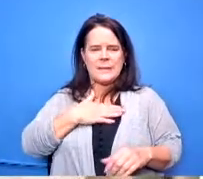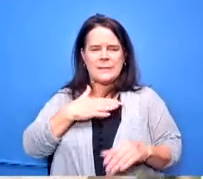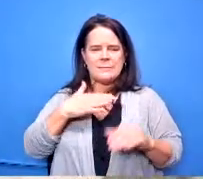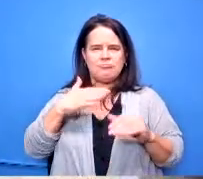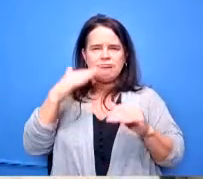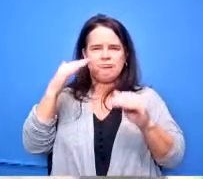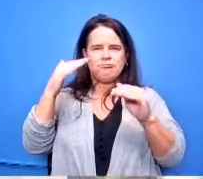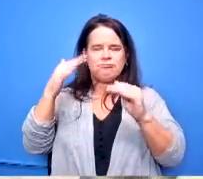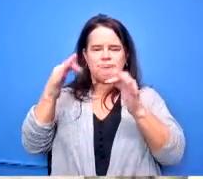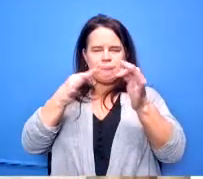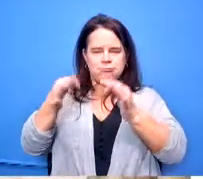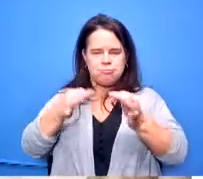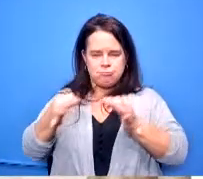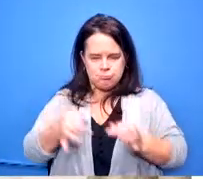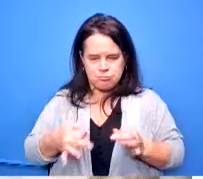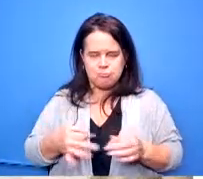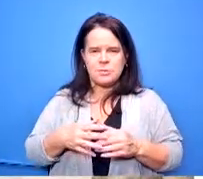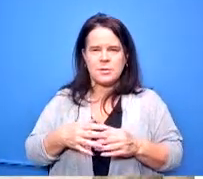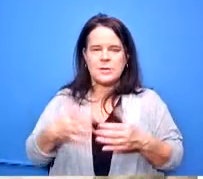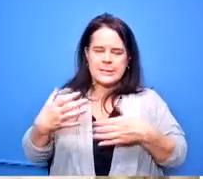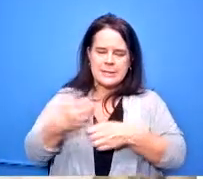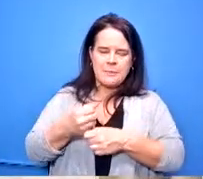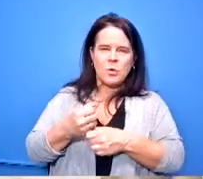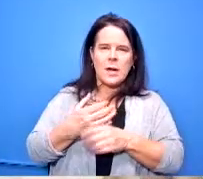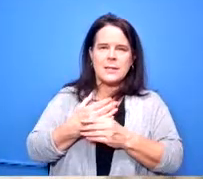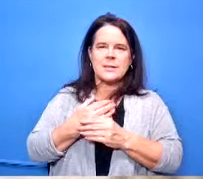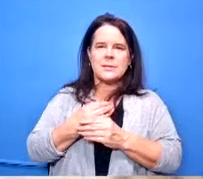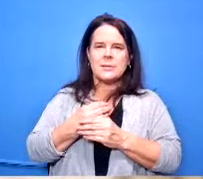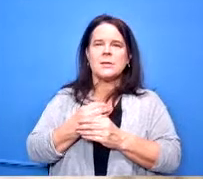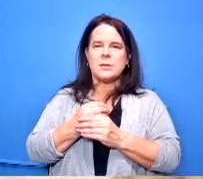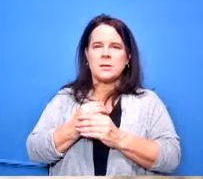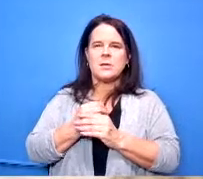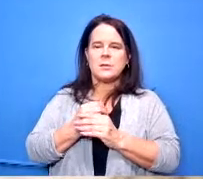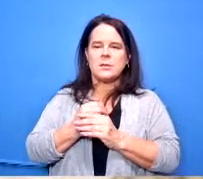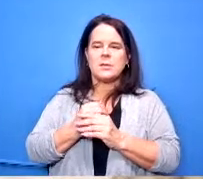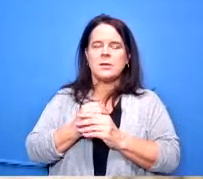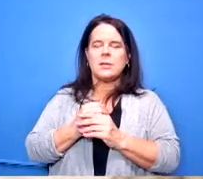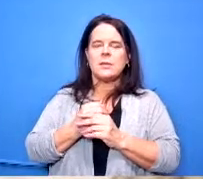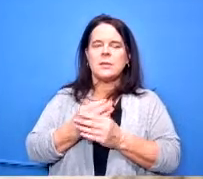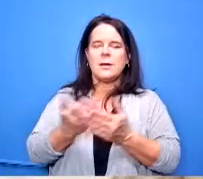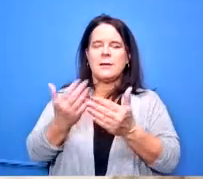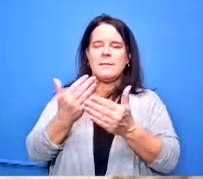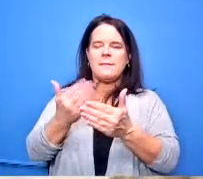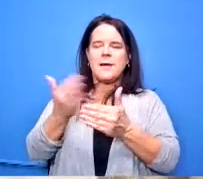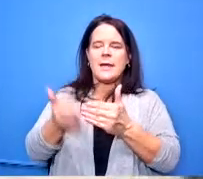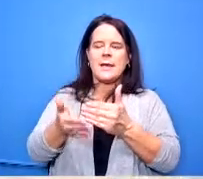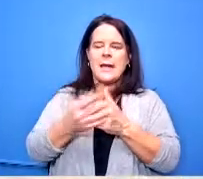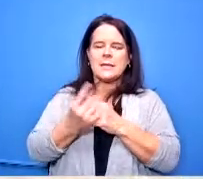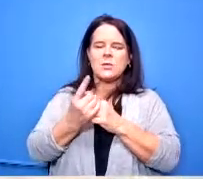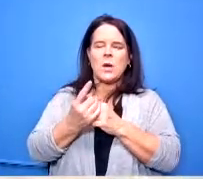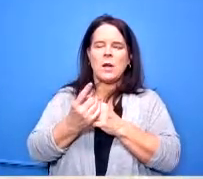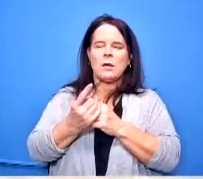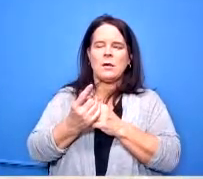contracts and briefly summarize some of them yes the next one is common sales and services that's